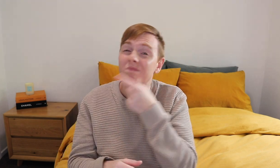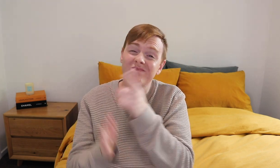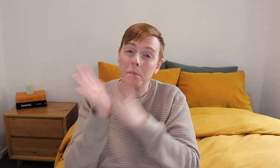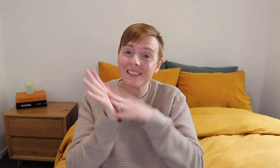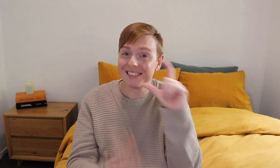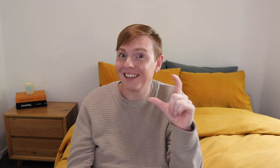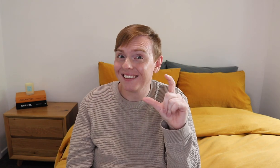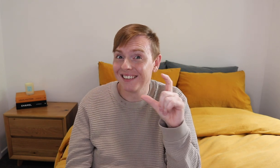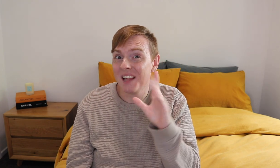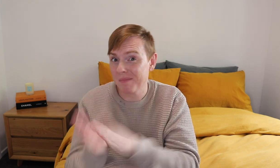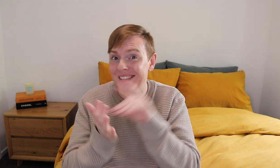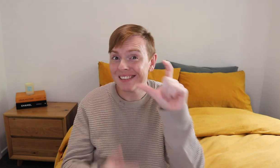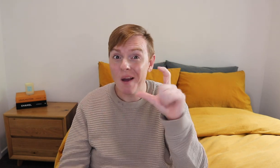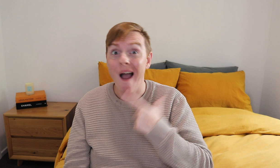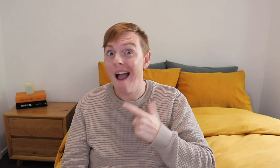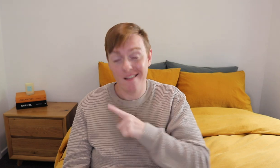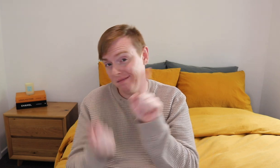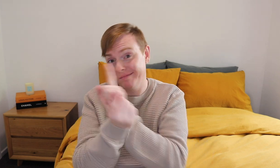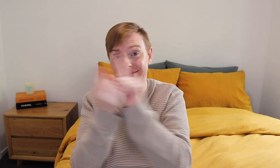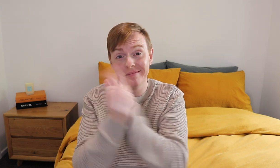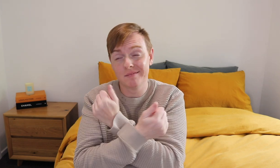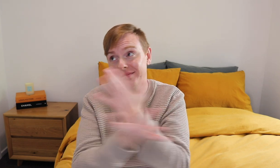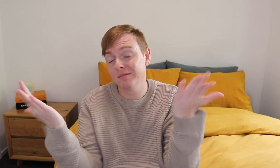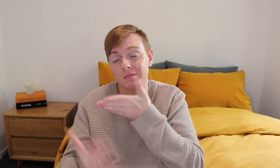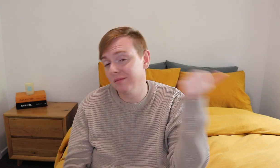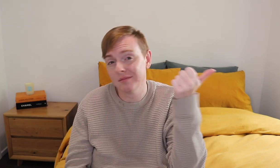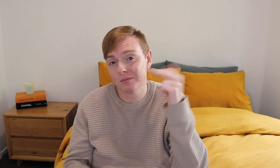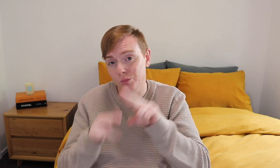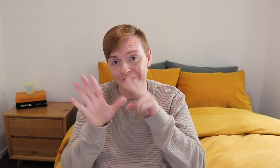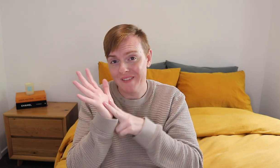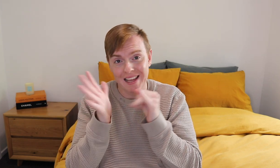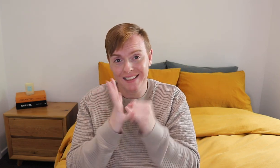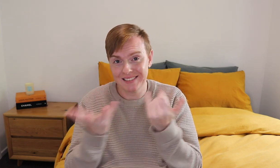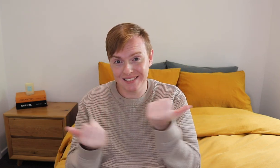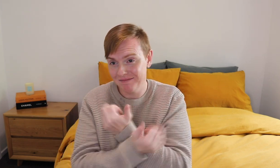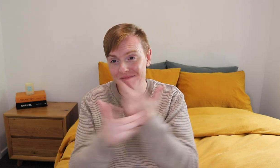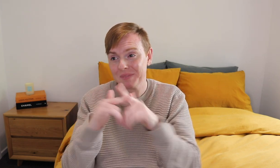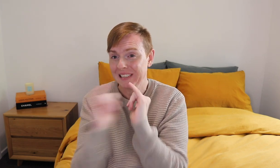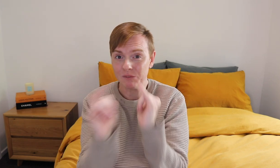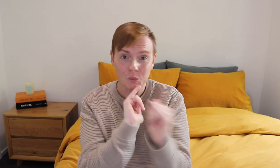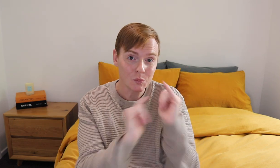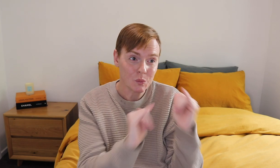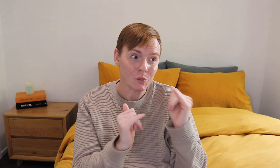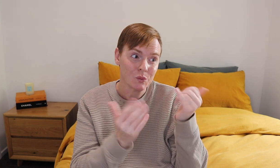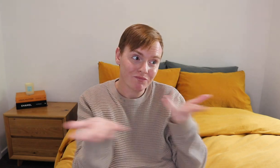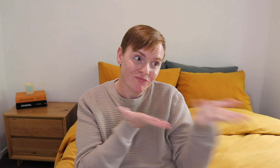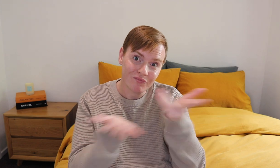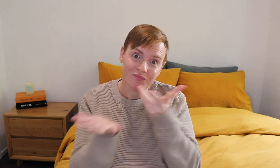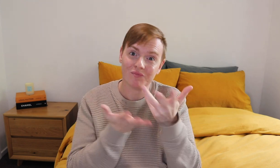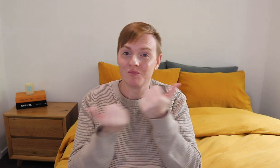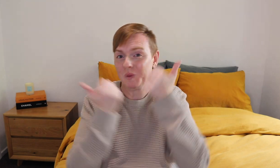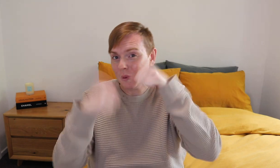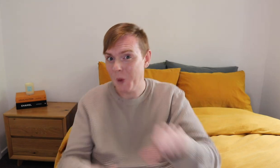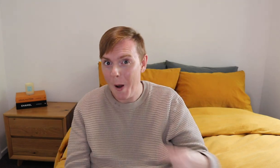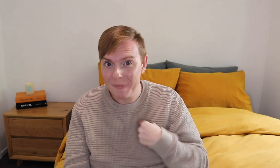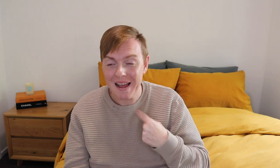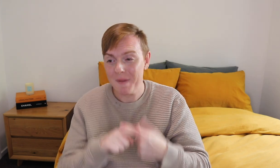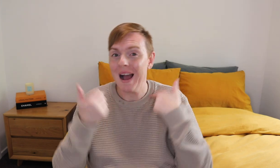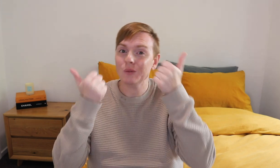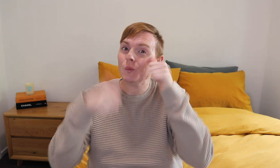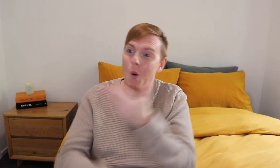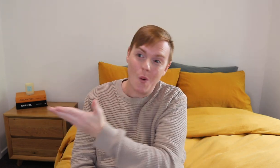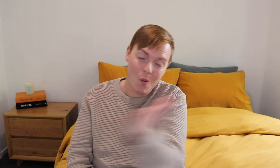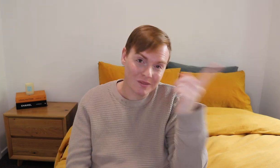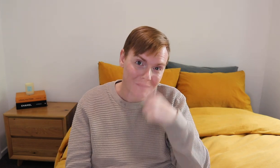being a MC. Meeting my lovely fans and being interviewed. Getting know people and they get to know me more.